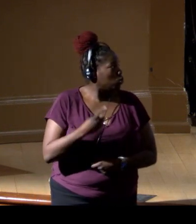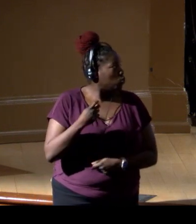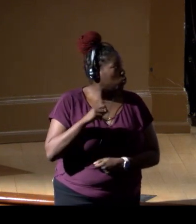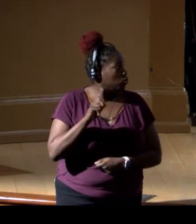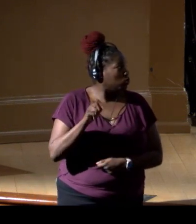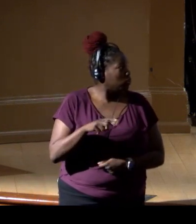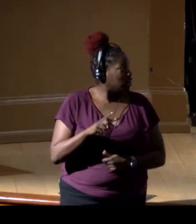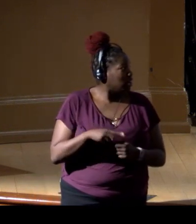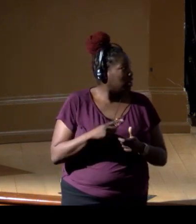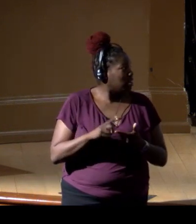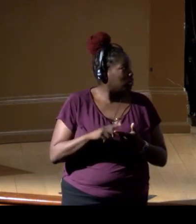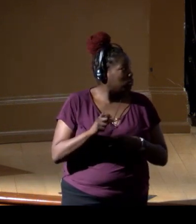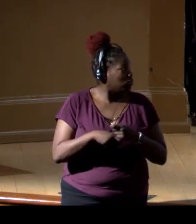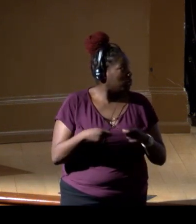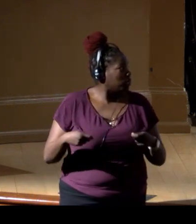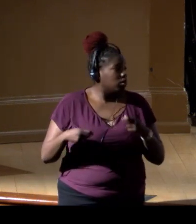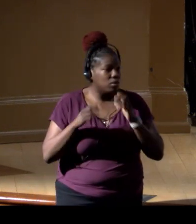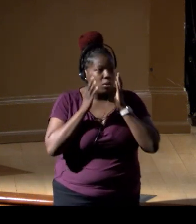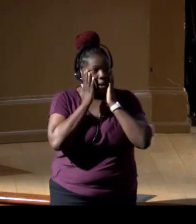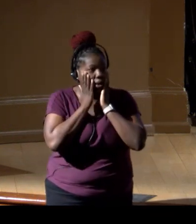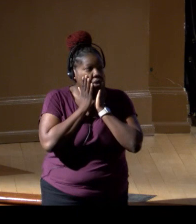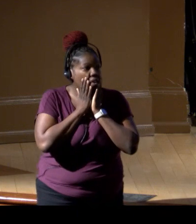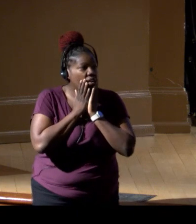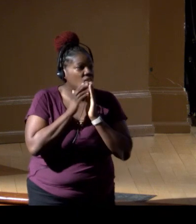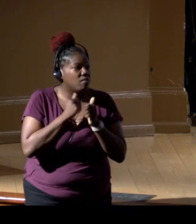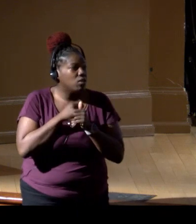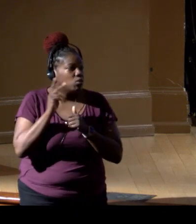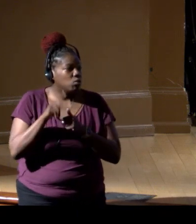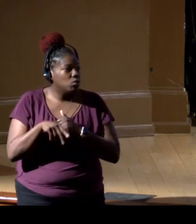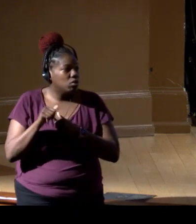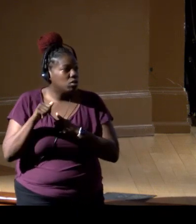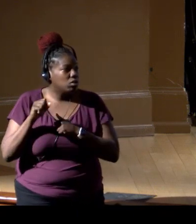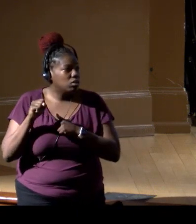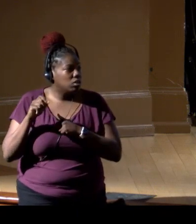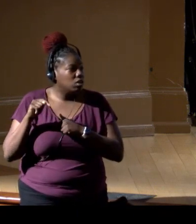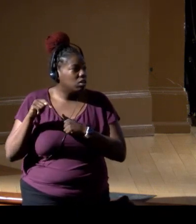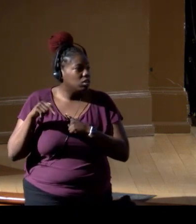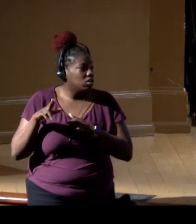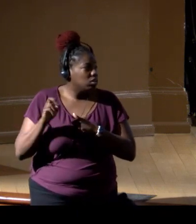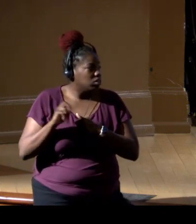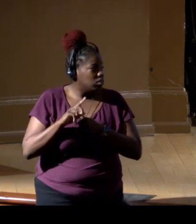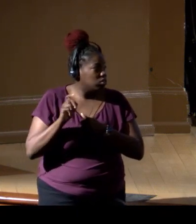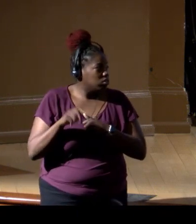and then we're gonna have to wrap it up. [Audience Member] Yeah, following up on Steve's question,